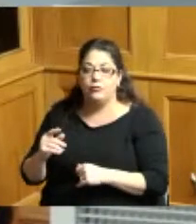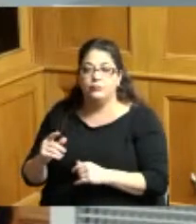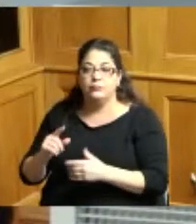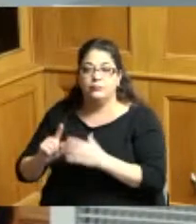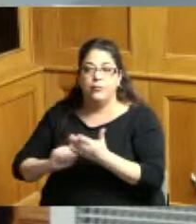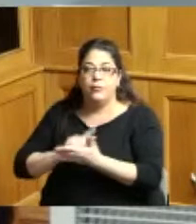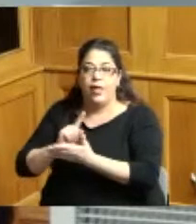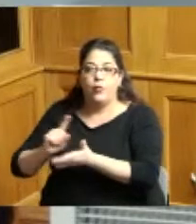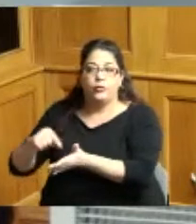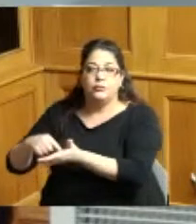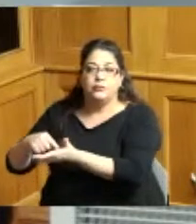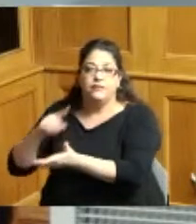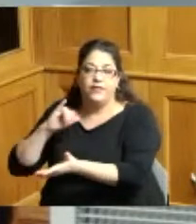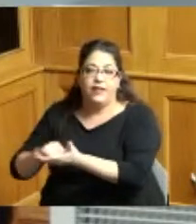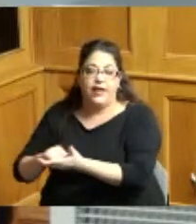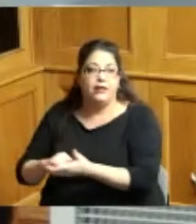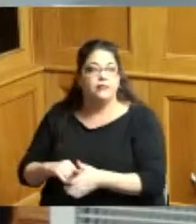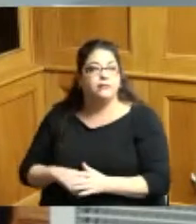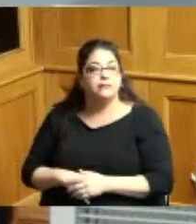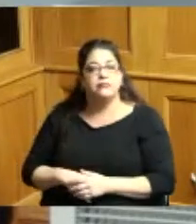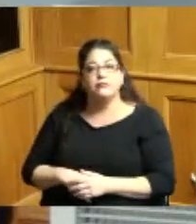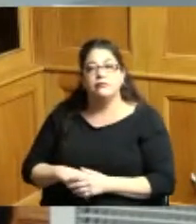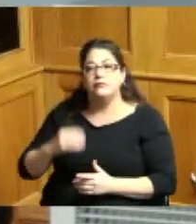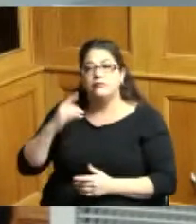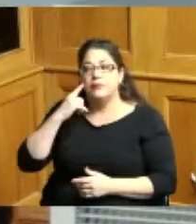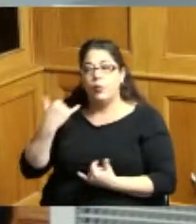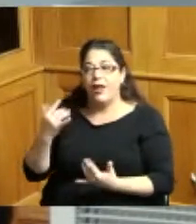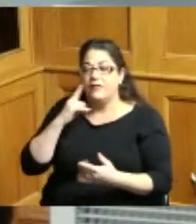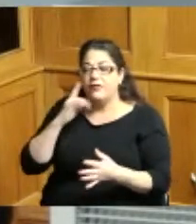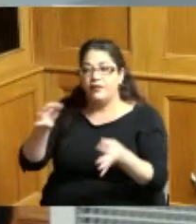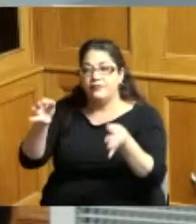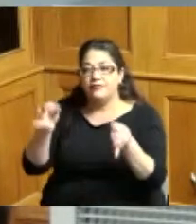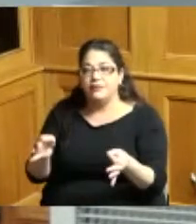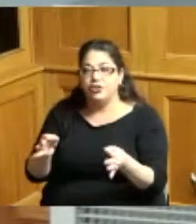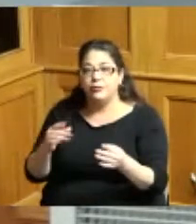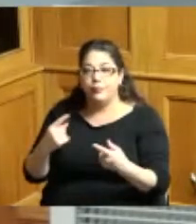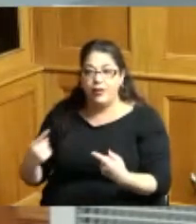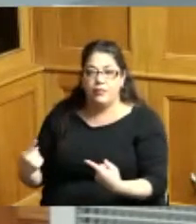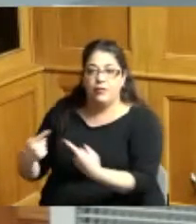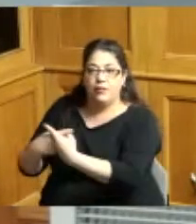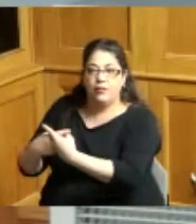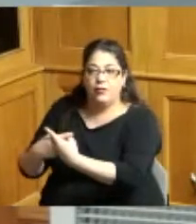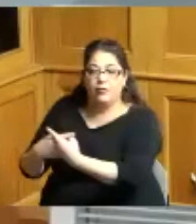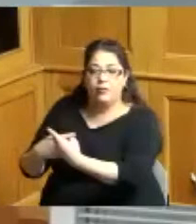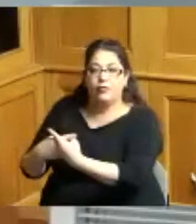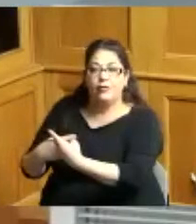decision but because of the conflict of interest that arose by their representation of rocky